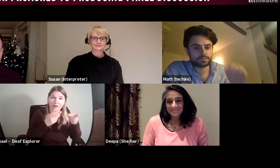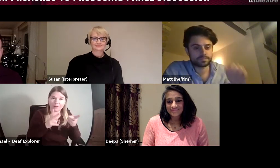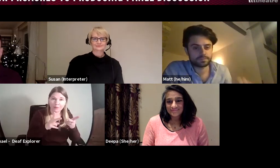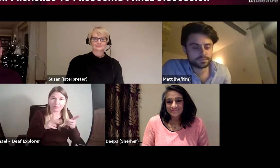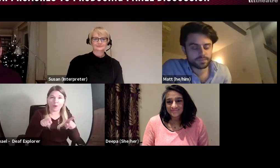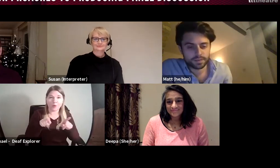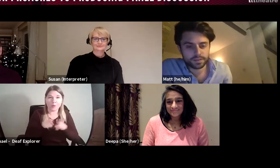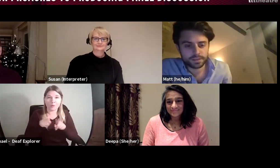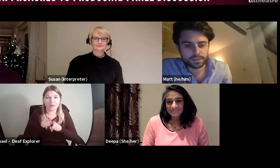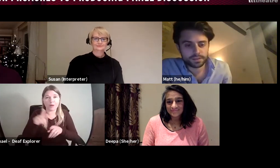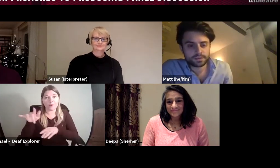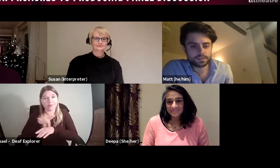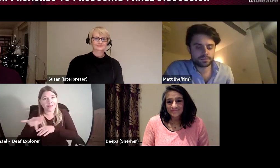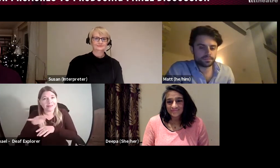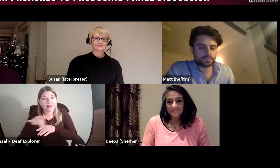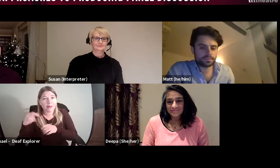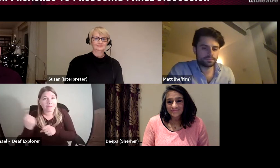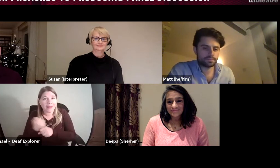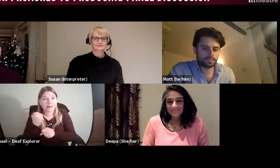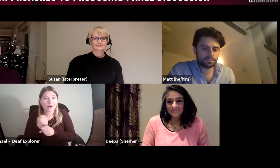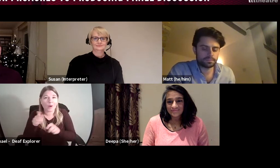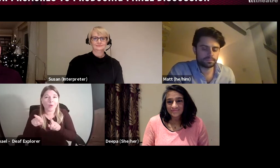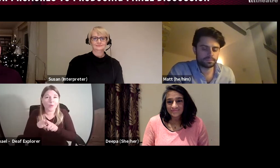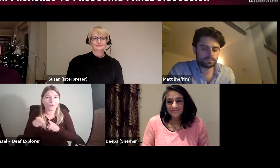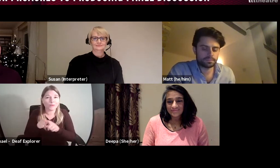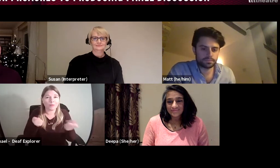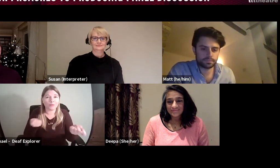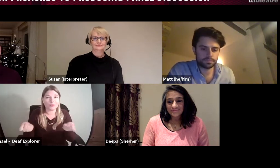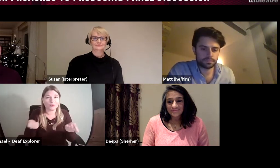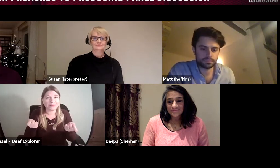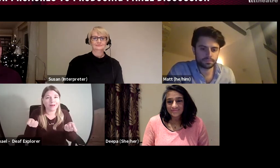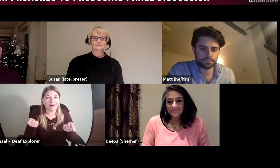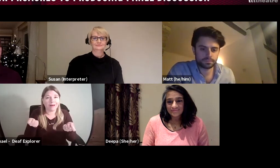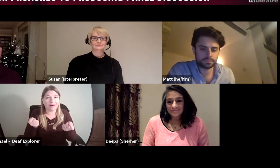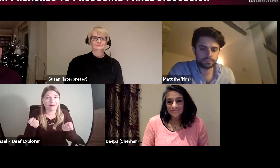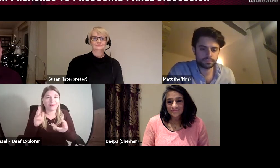and I am a qualified sign-language interpreter, and I am also a Theatre maker and a producer.